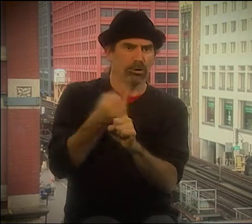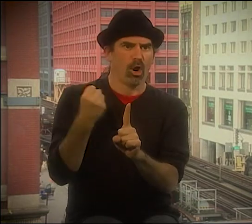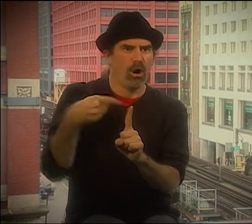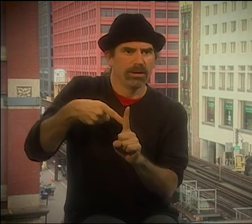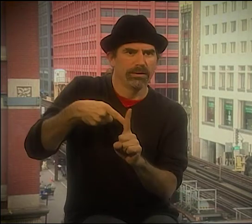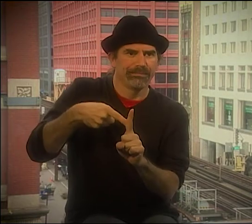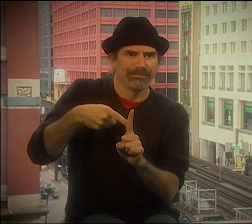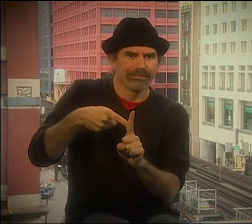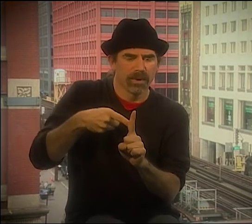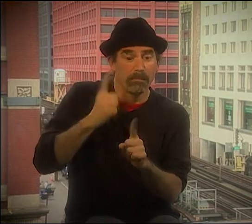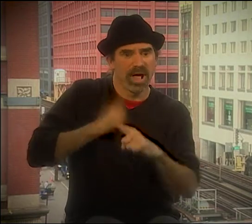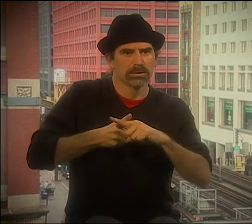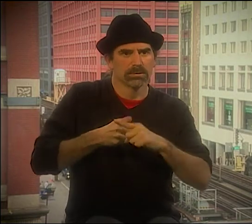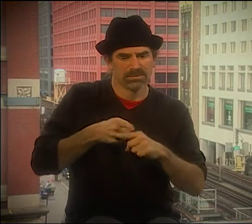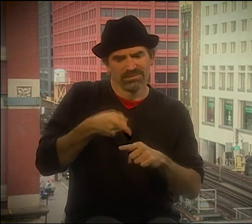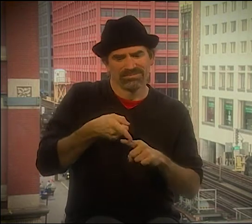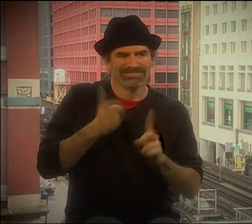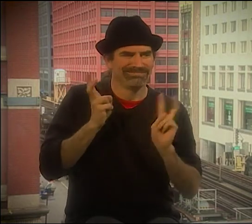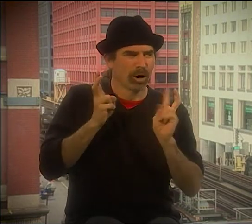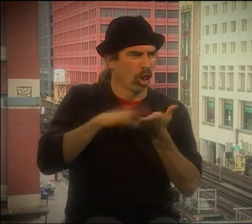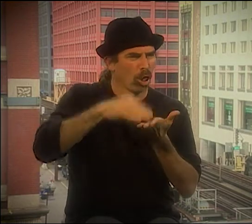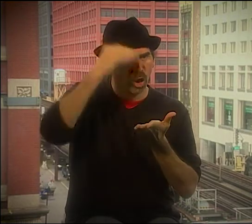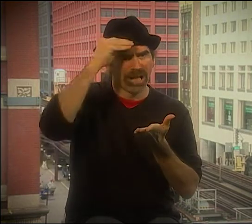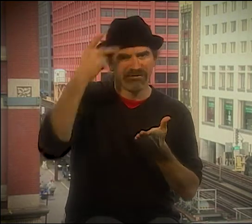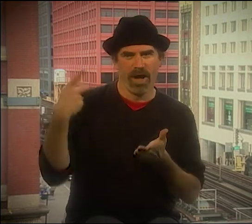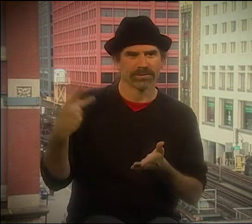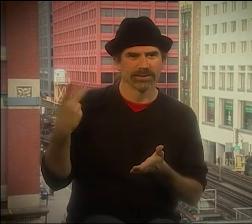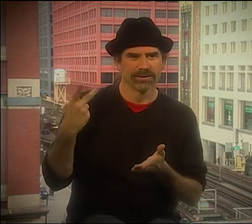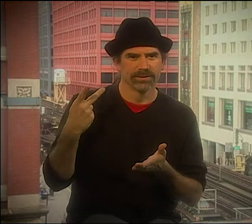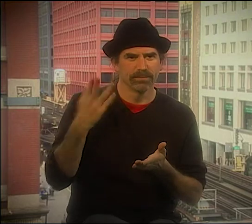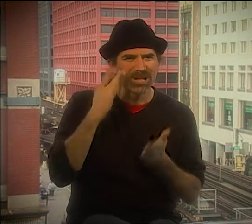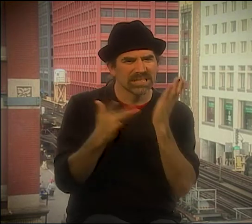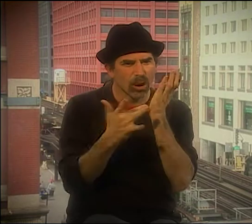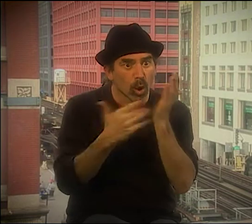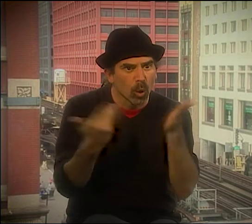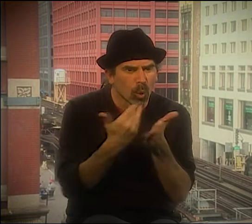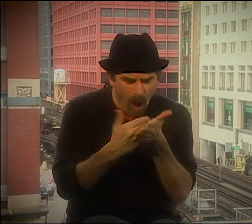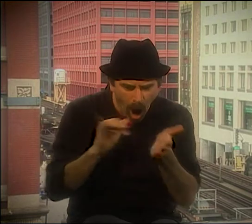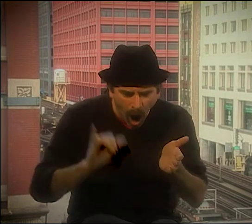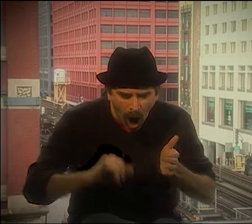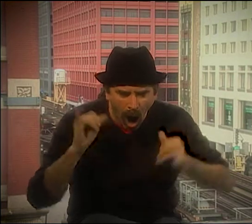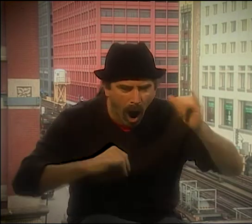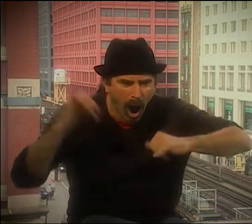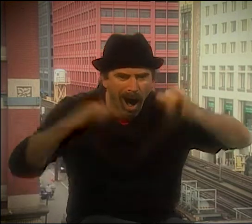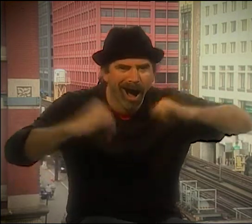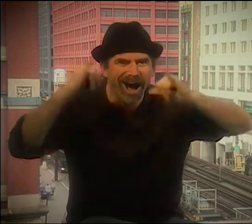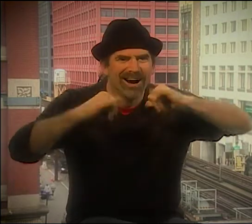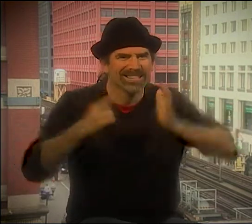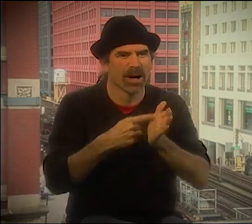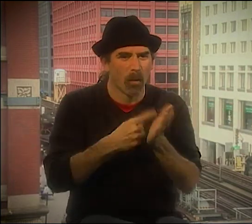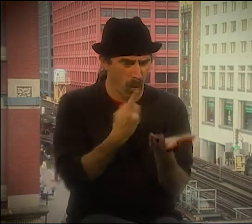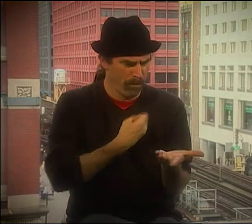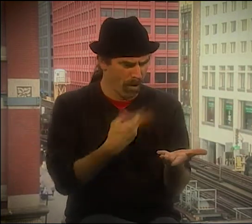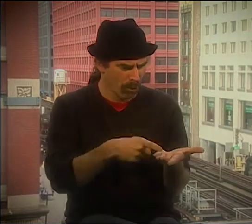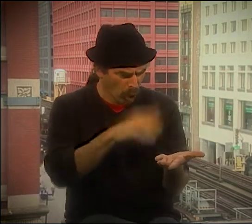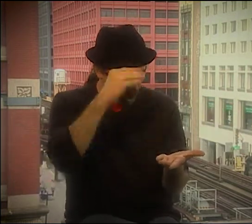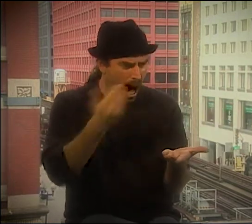VERY STRONG POEM THAT KENNY AND I HAD COLLABORATED ON. WE'D COME UP WITH A LOT OF STUFF, BUT THIS WAS A VERY STRONG ONE.